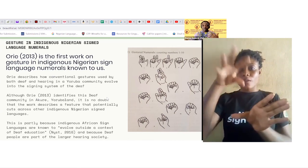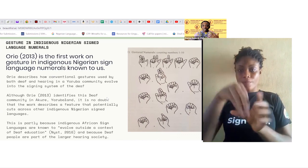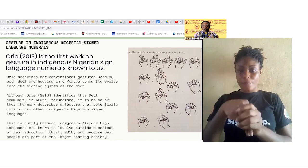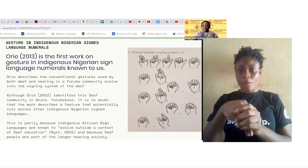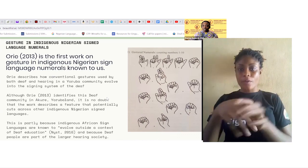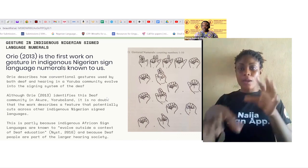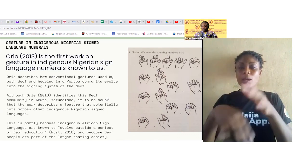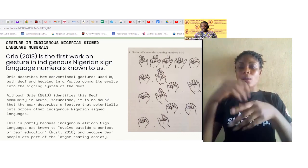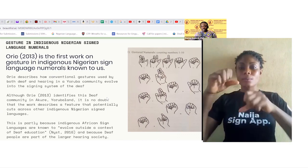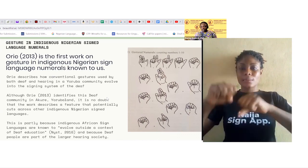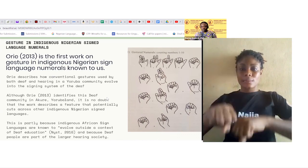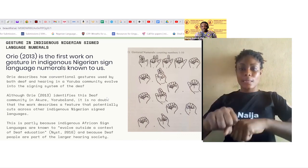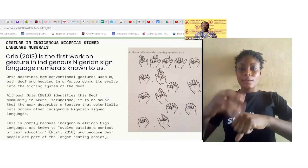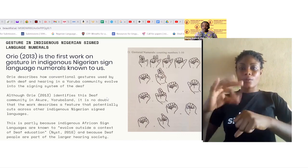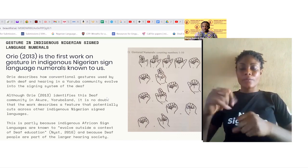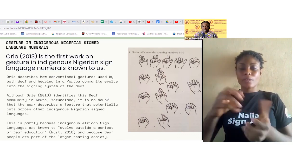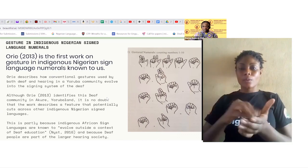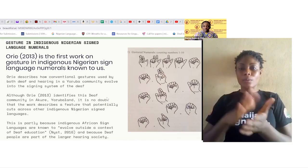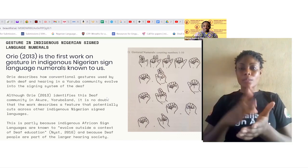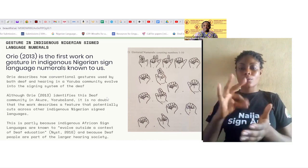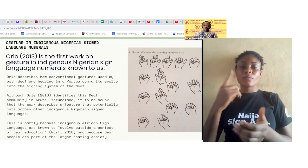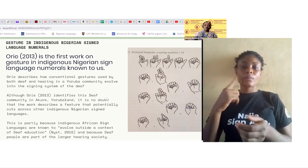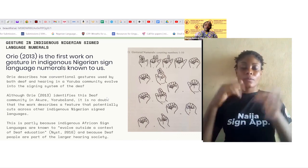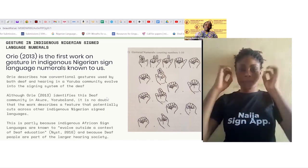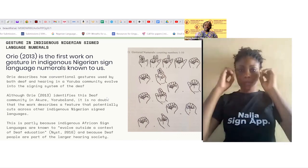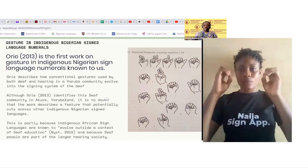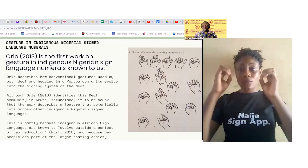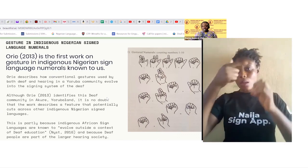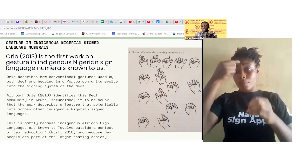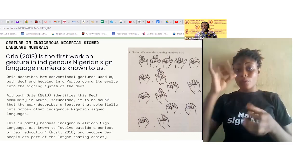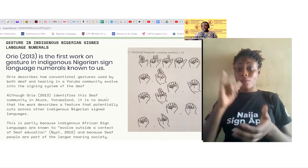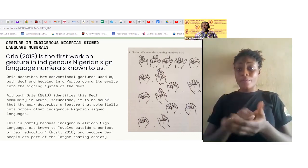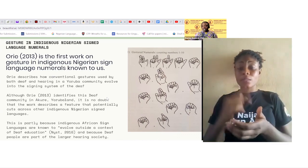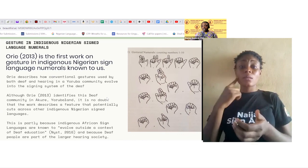the context of deaf education and because deaf people are part of the larger hearing